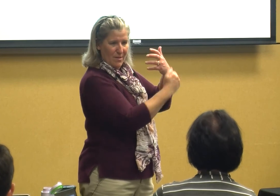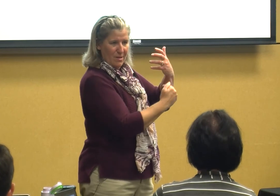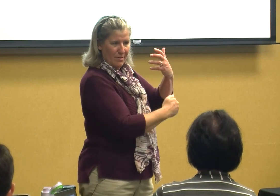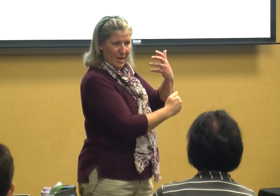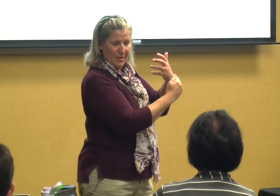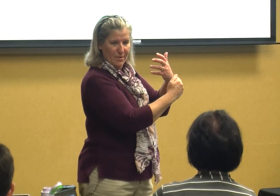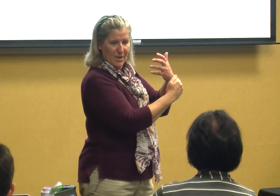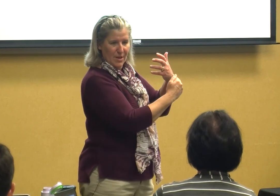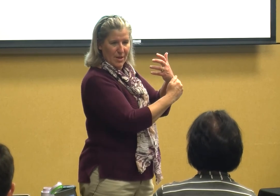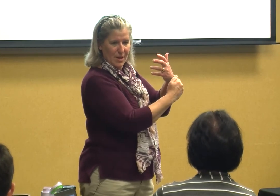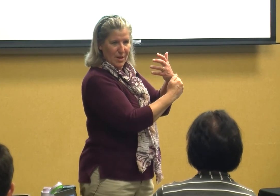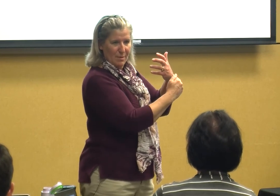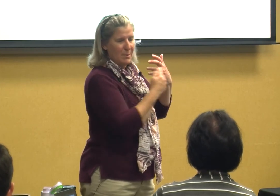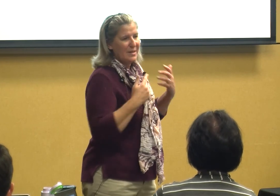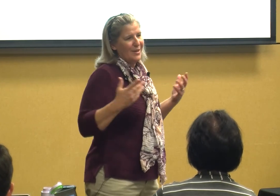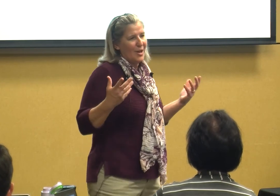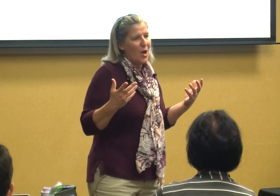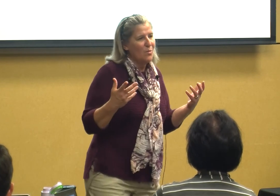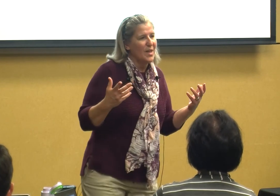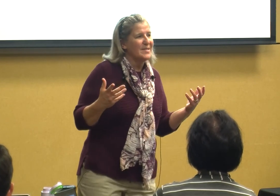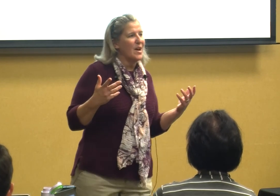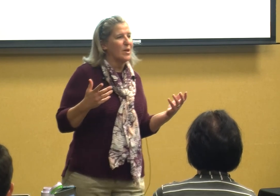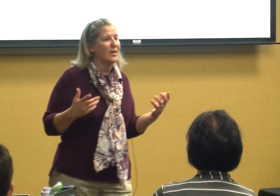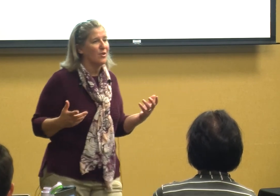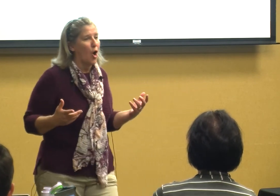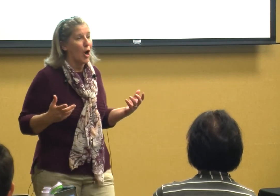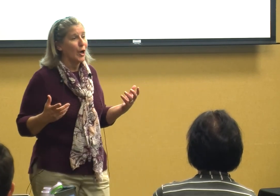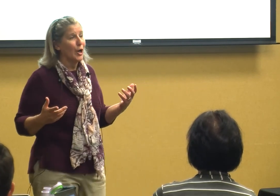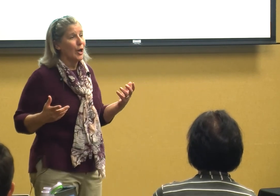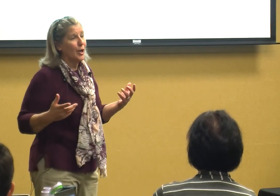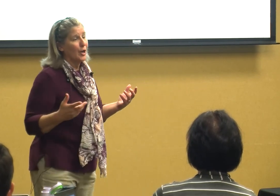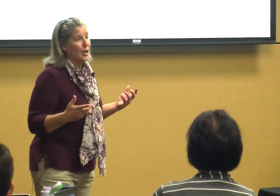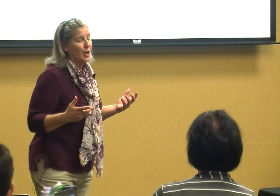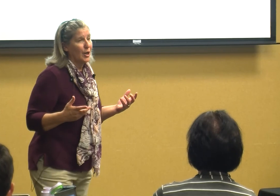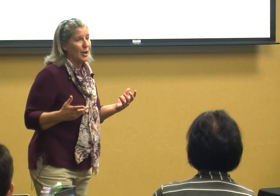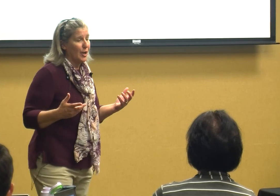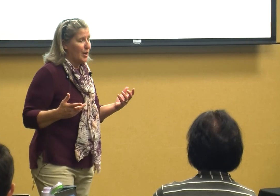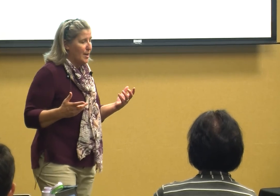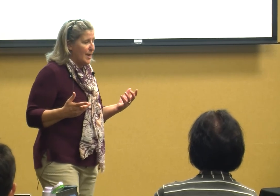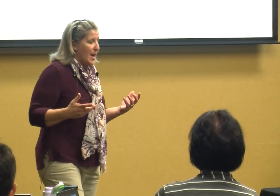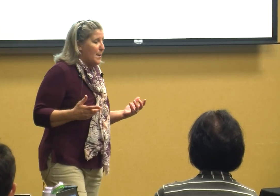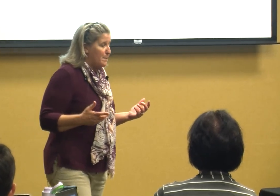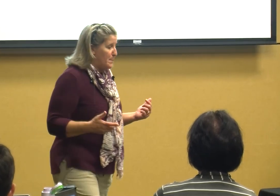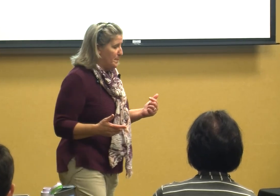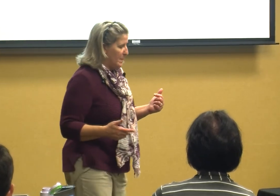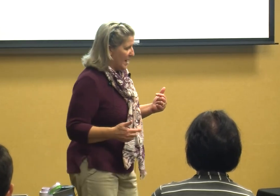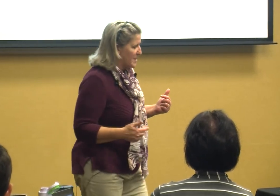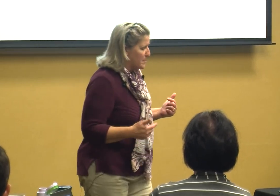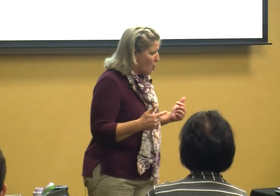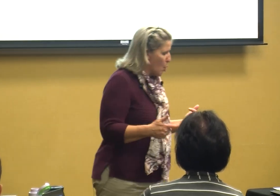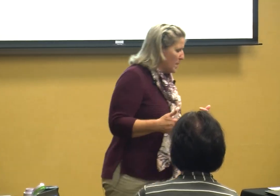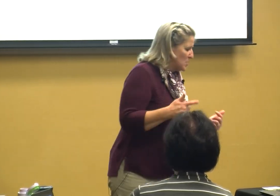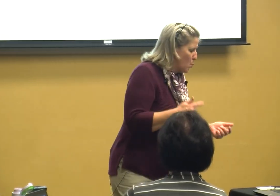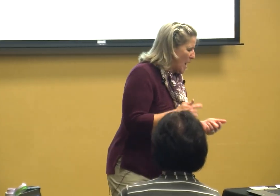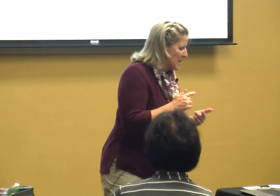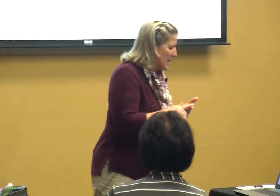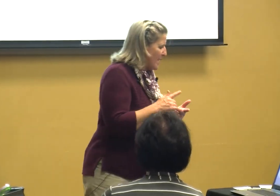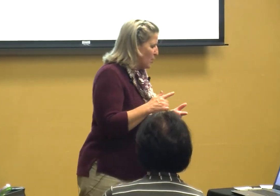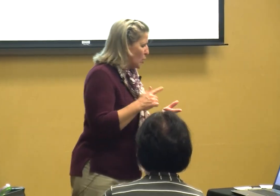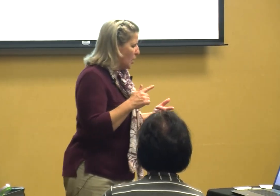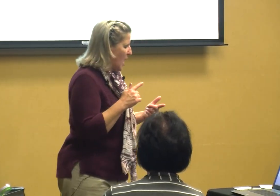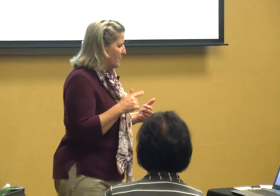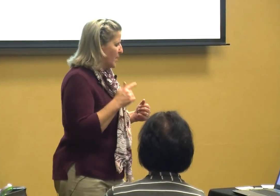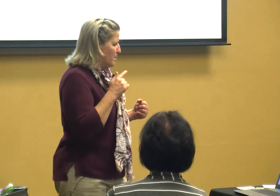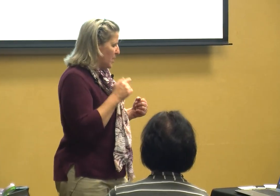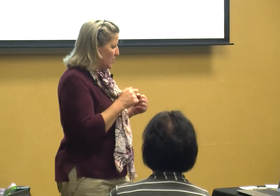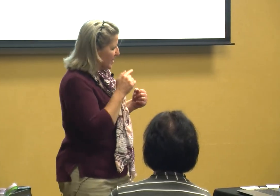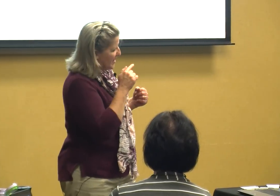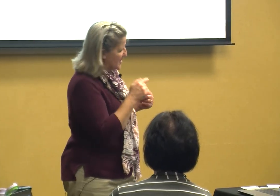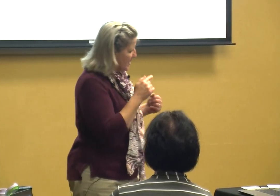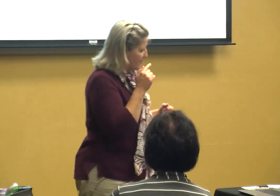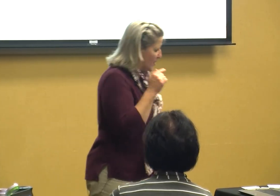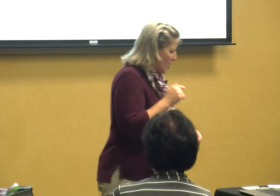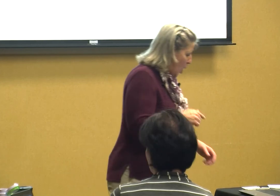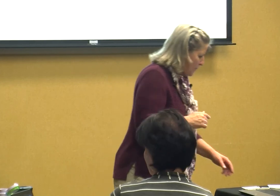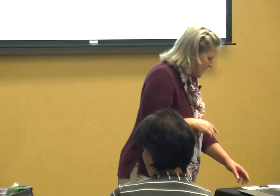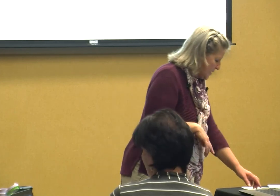all of these but you know that's how kids are it determines what level of communicative competence